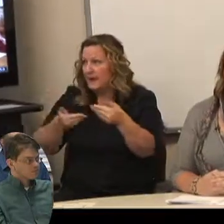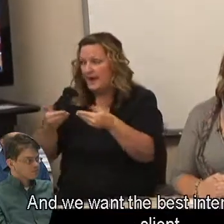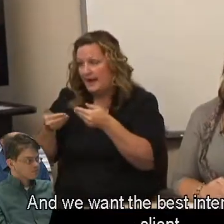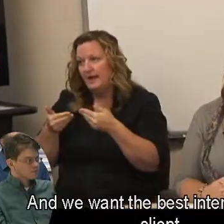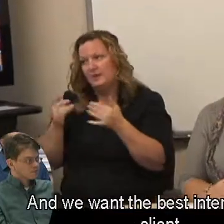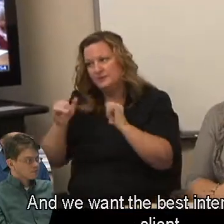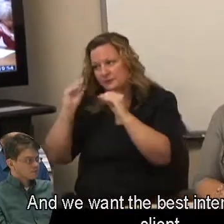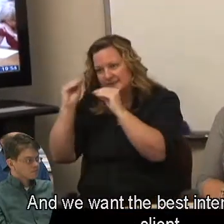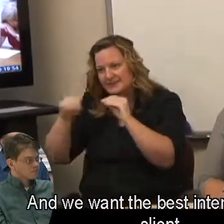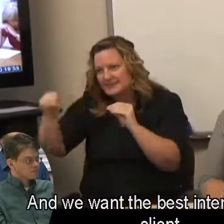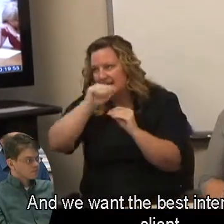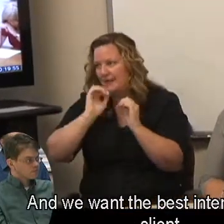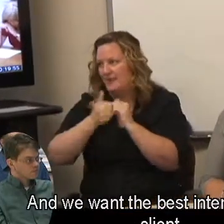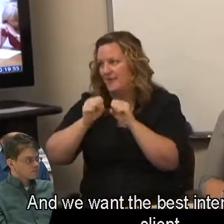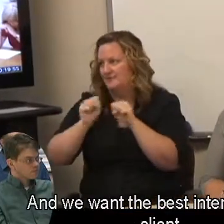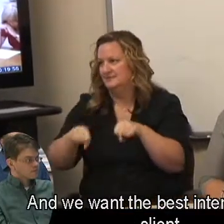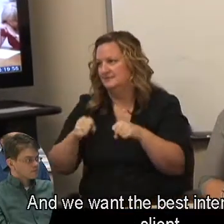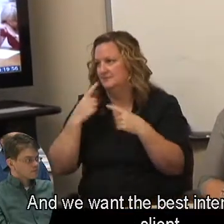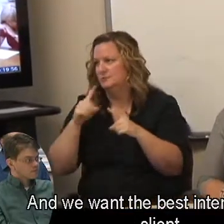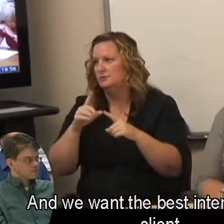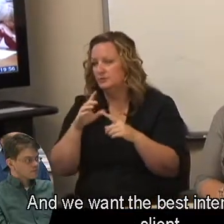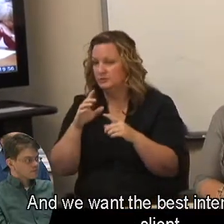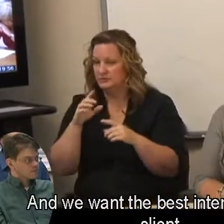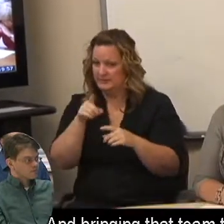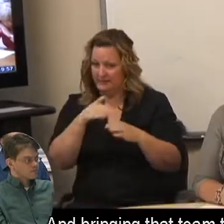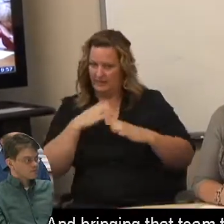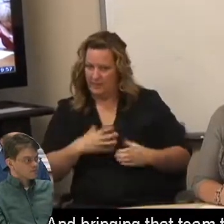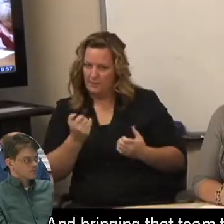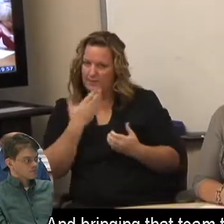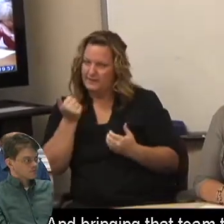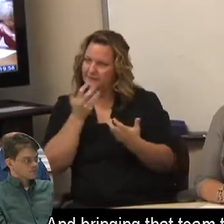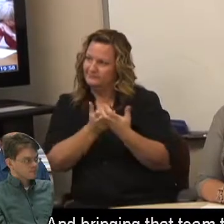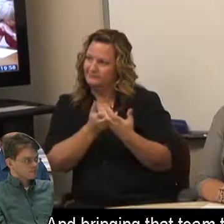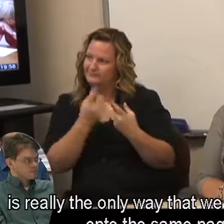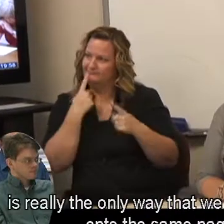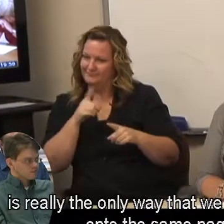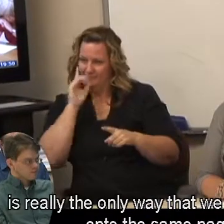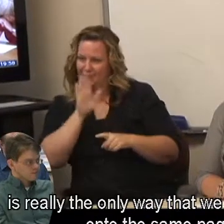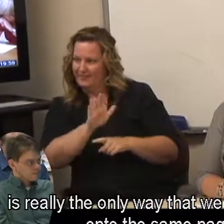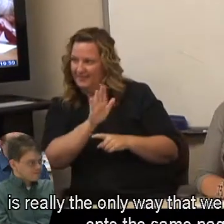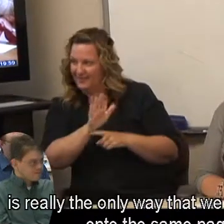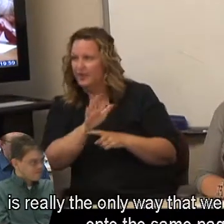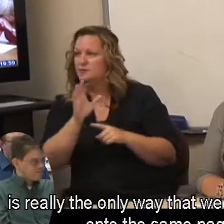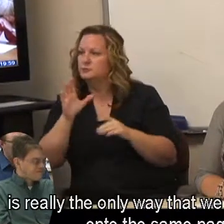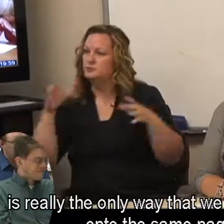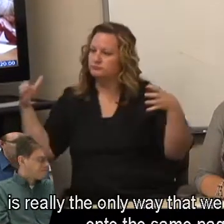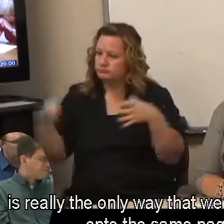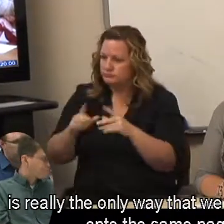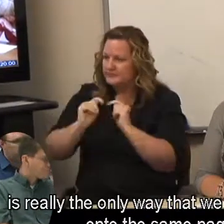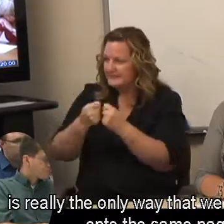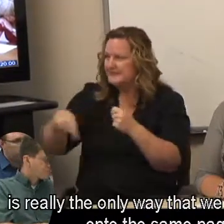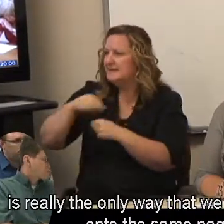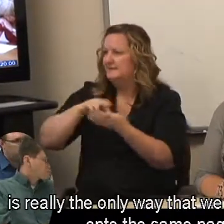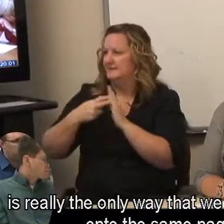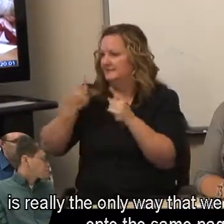And we want the best interest for the client. And bringing that team together is really the only way that we can all come onto the same page.